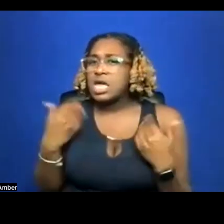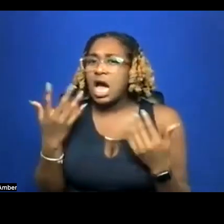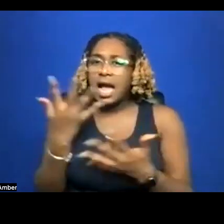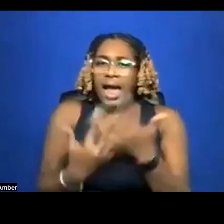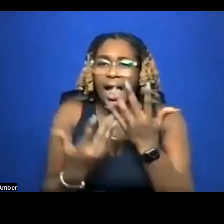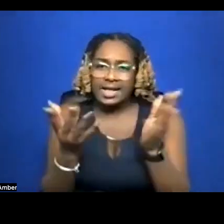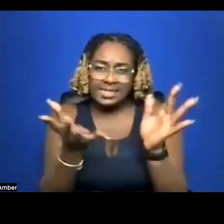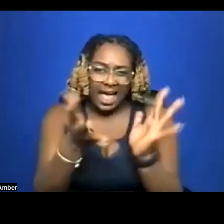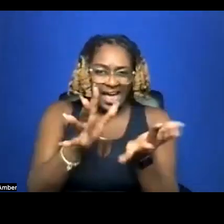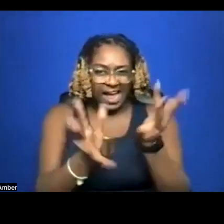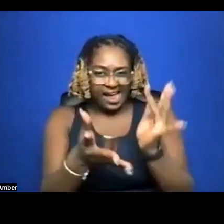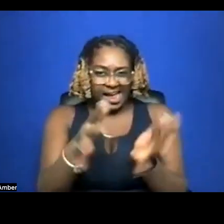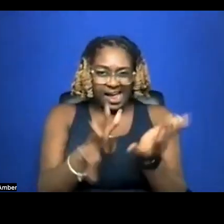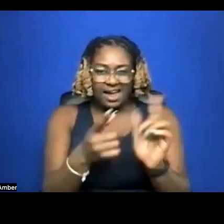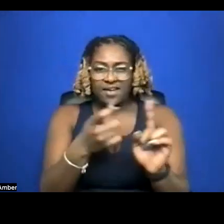for her plum-perfect smile—